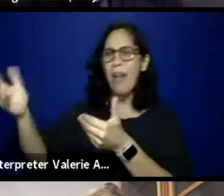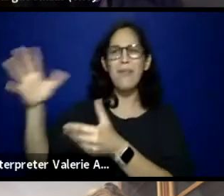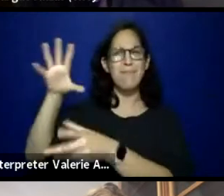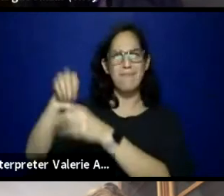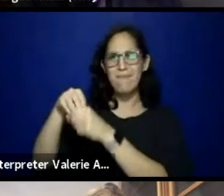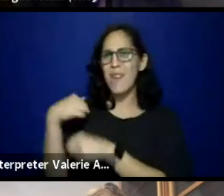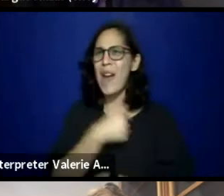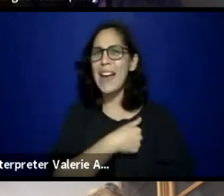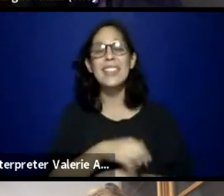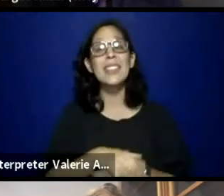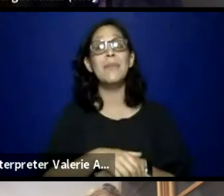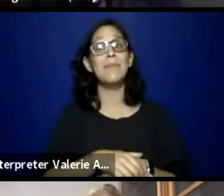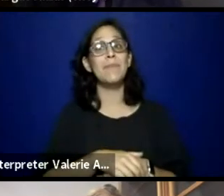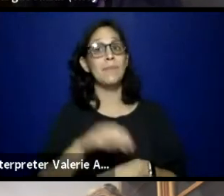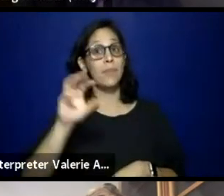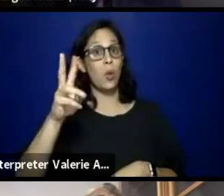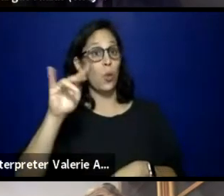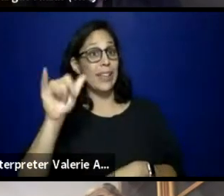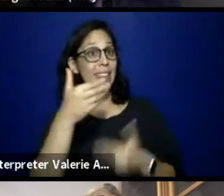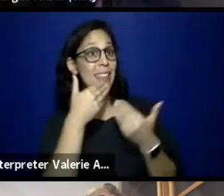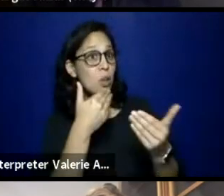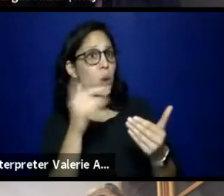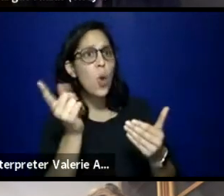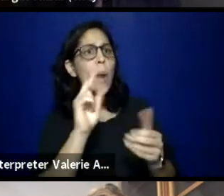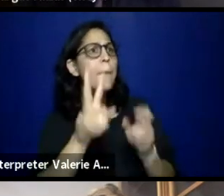And where can people find out about Breaking the Wave?